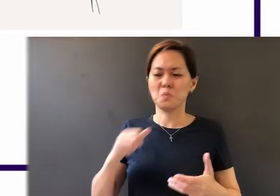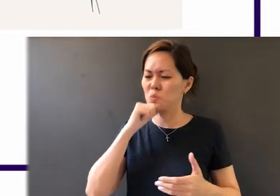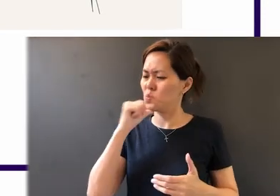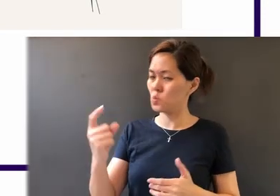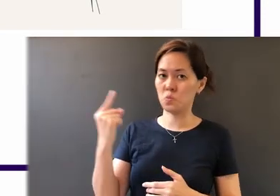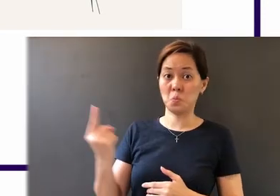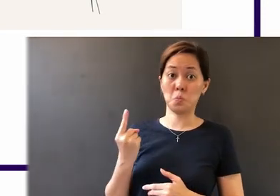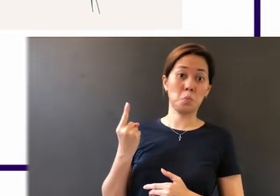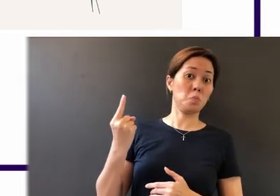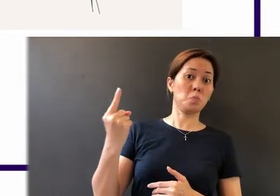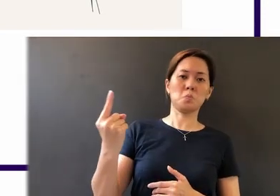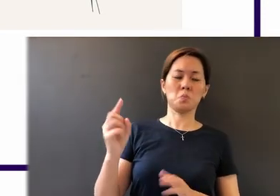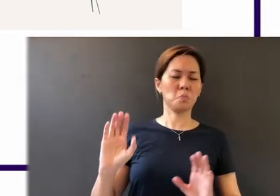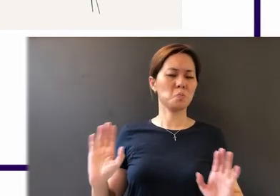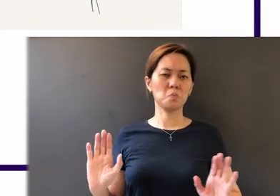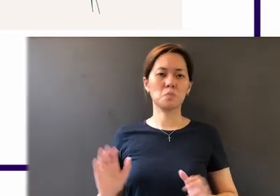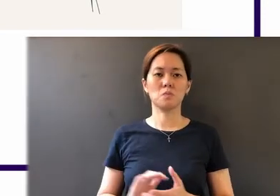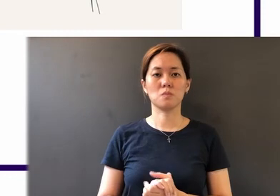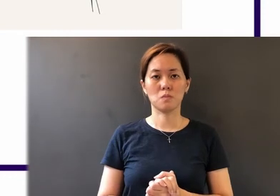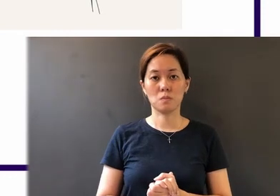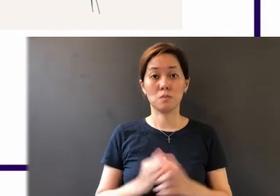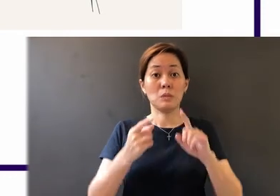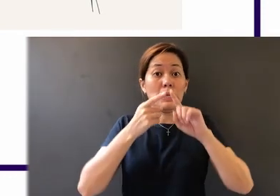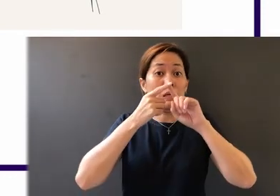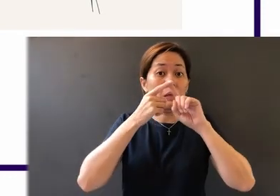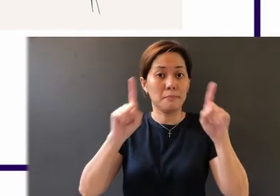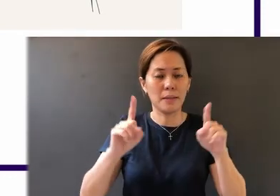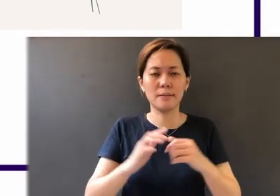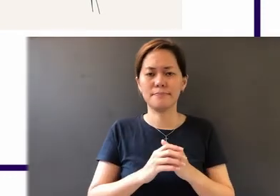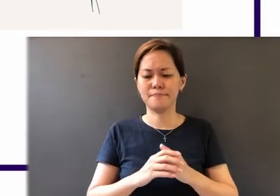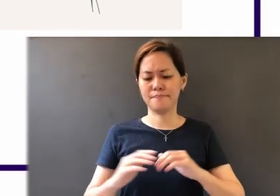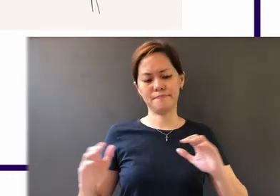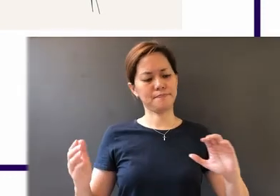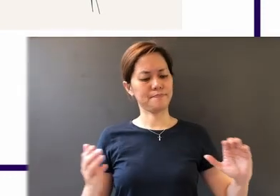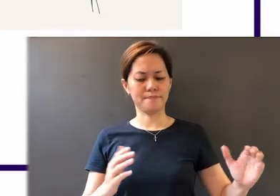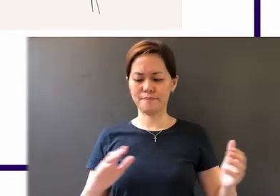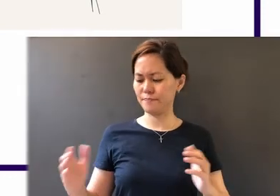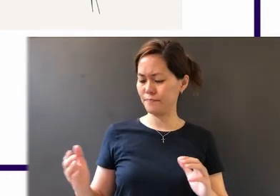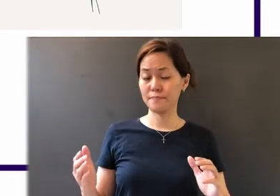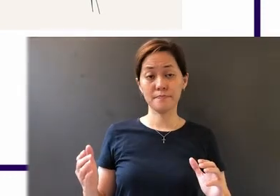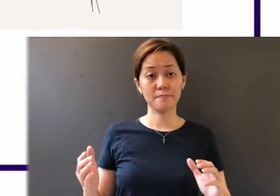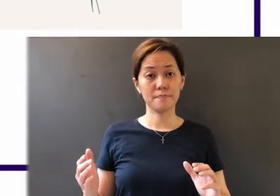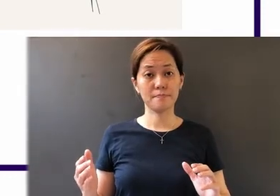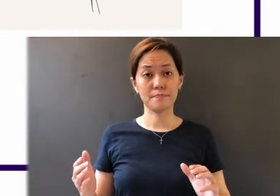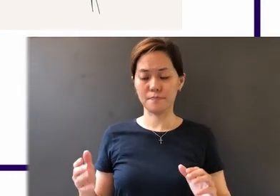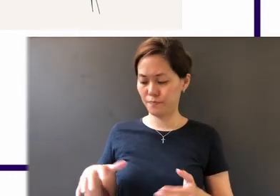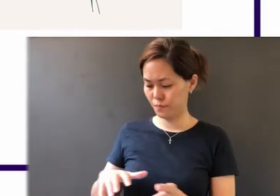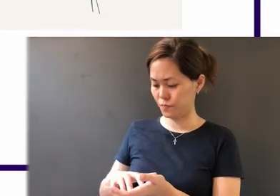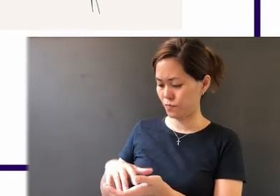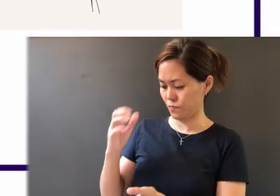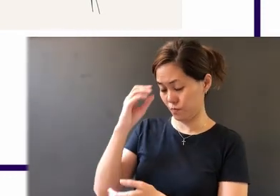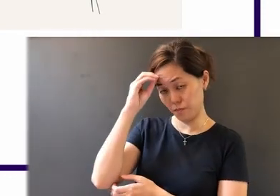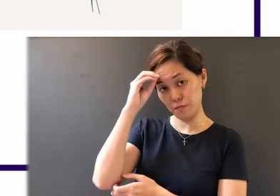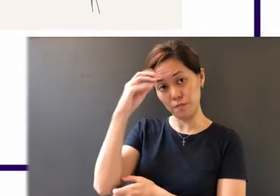eternal. But then in comparison, the rich man